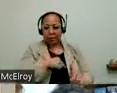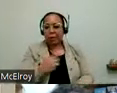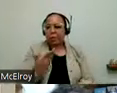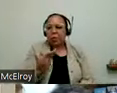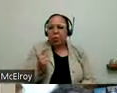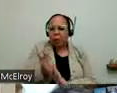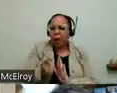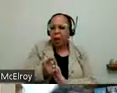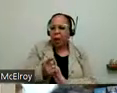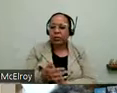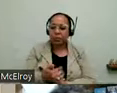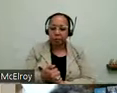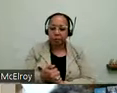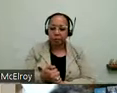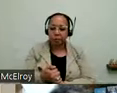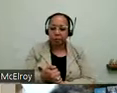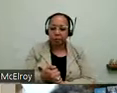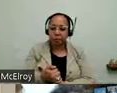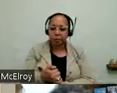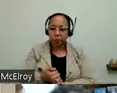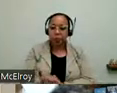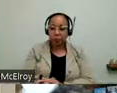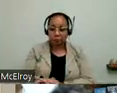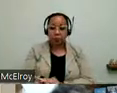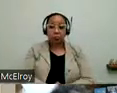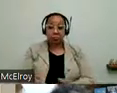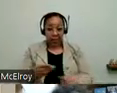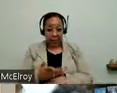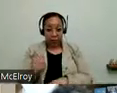So we make sure they are -- we are updating the language of this program.